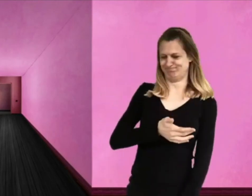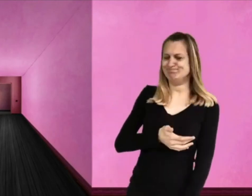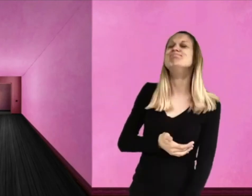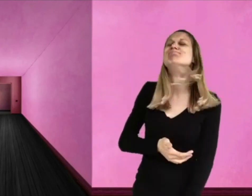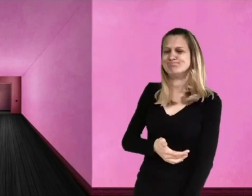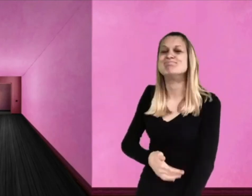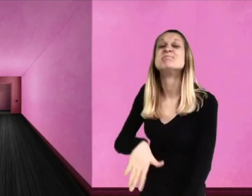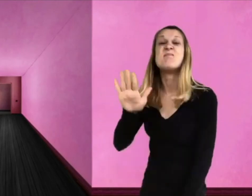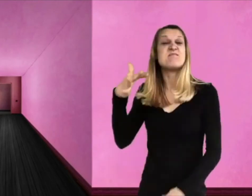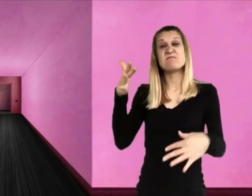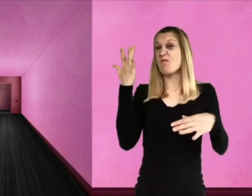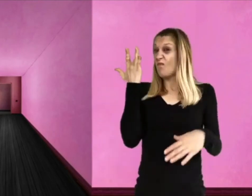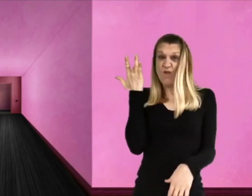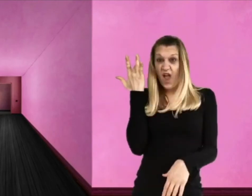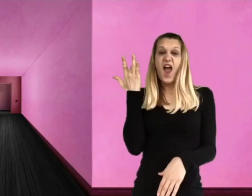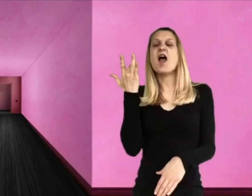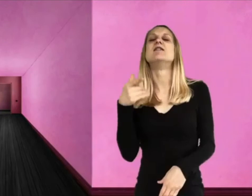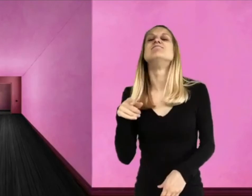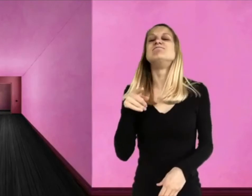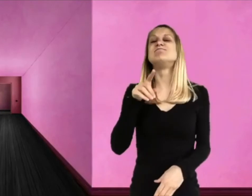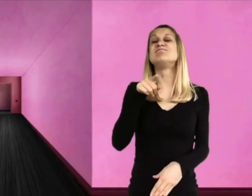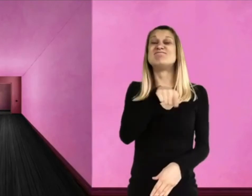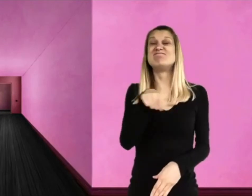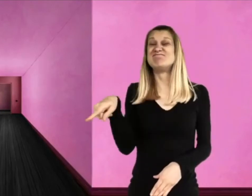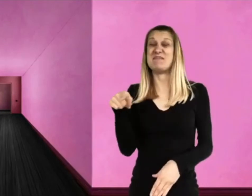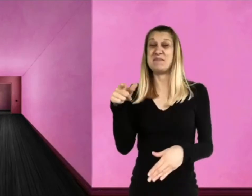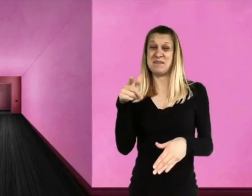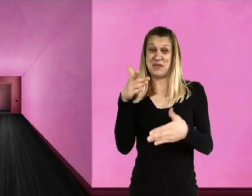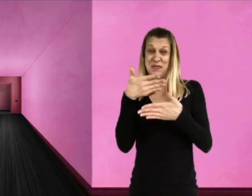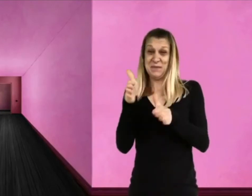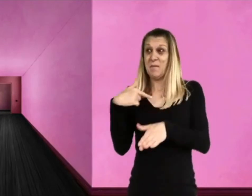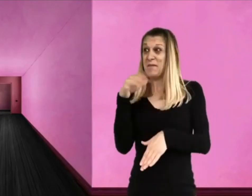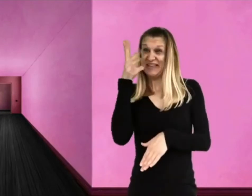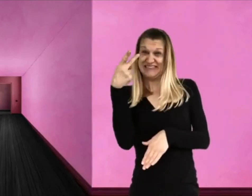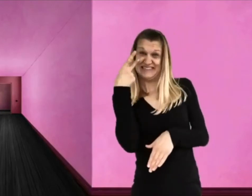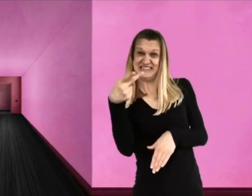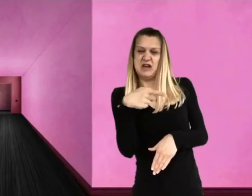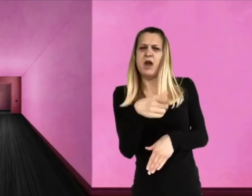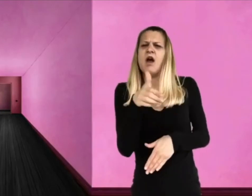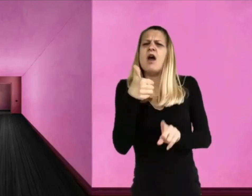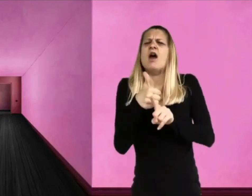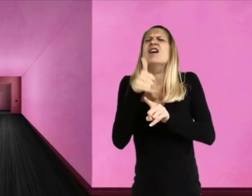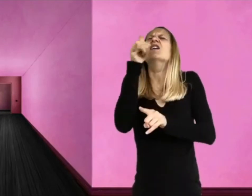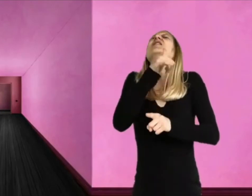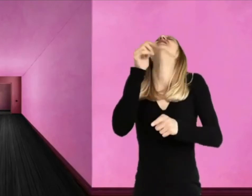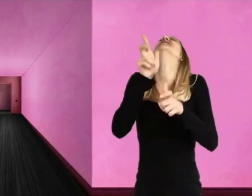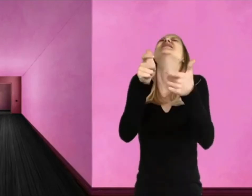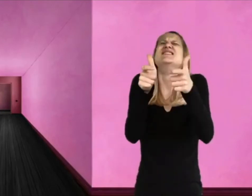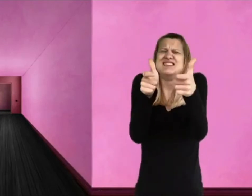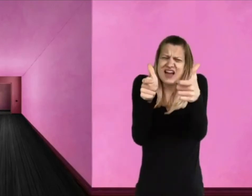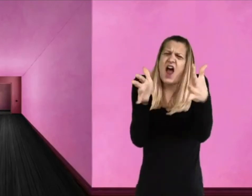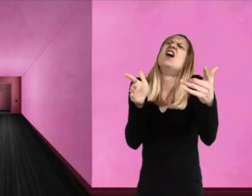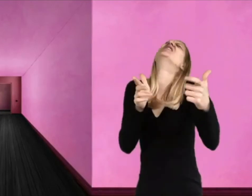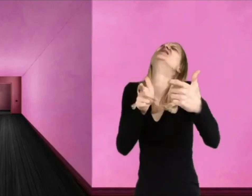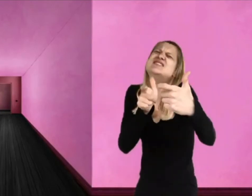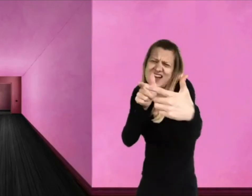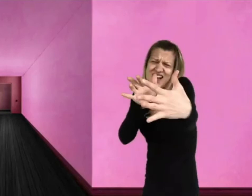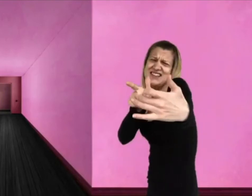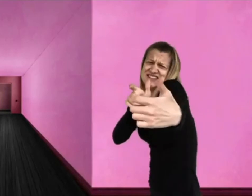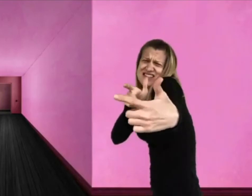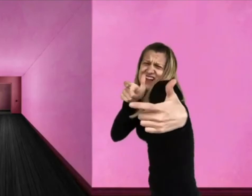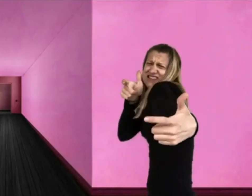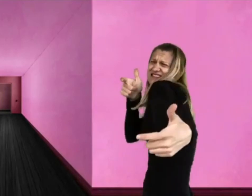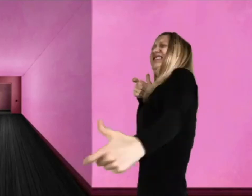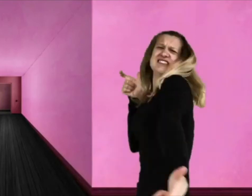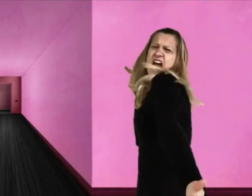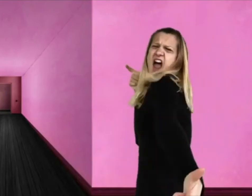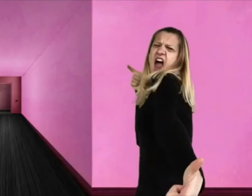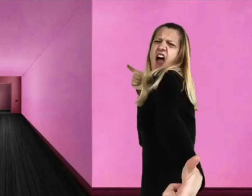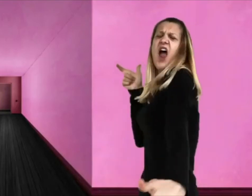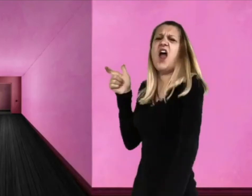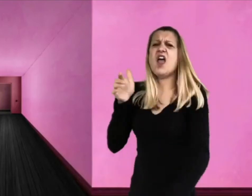"Why? These rooms we are going to see are enormous!" answered Mr. Wonka.